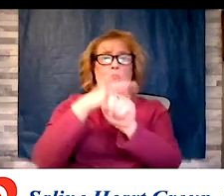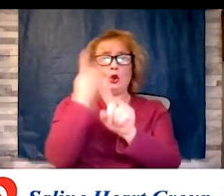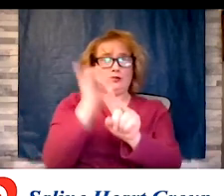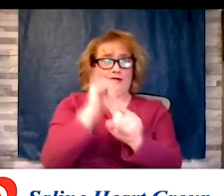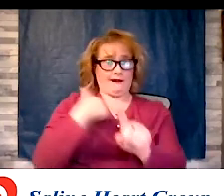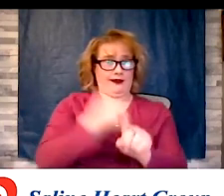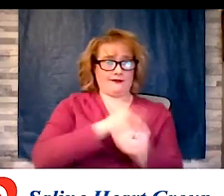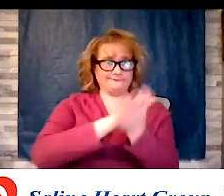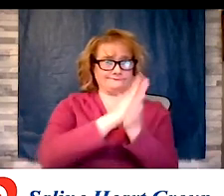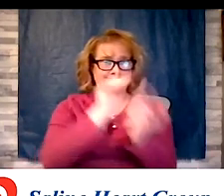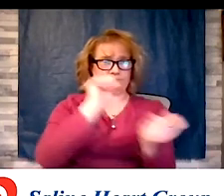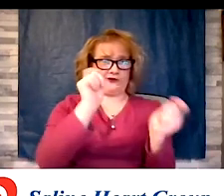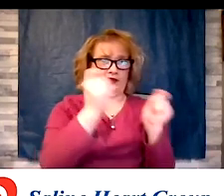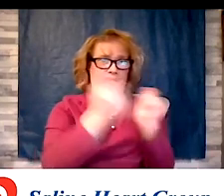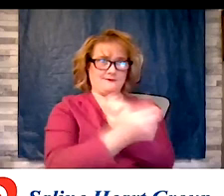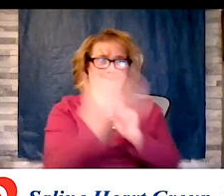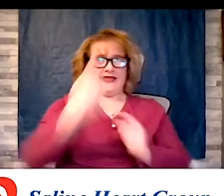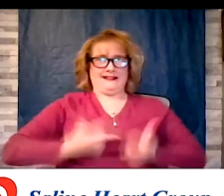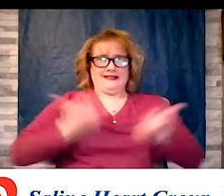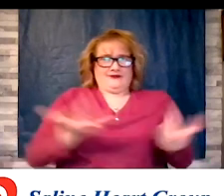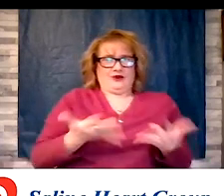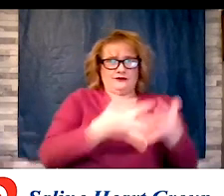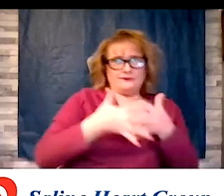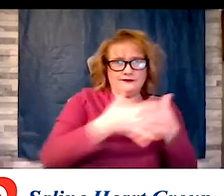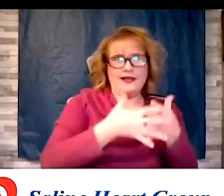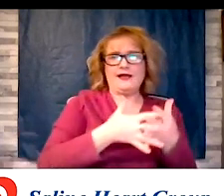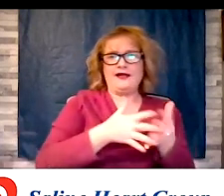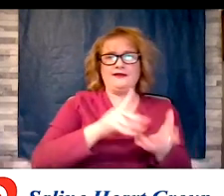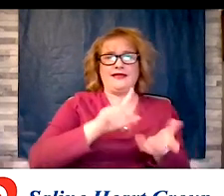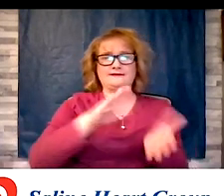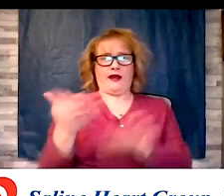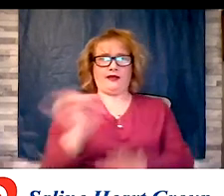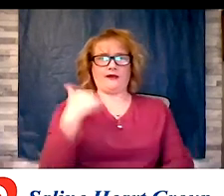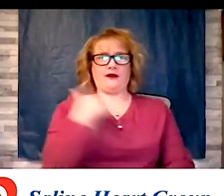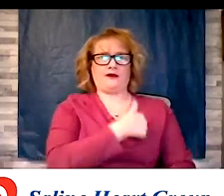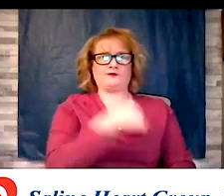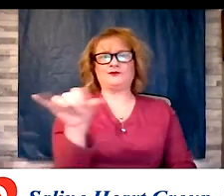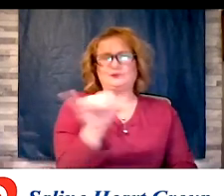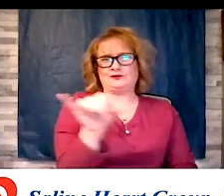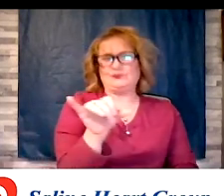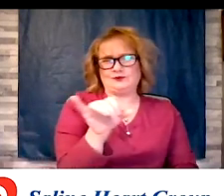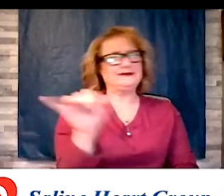like us hen begin to die like us with the same hypertension and diabetes. Again, we can beat